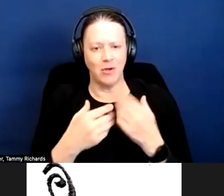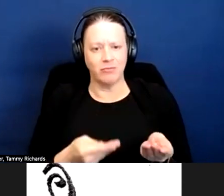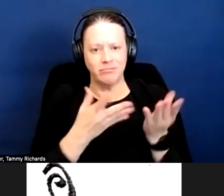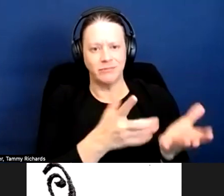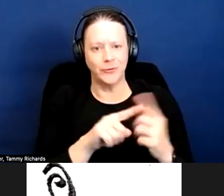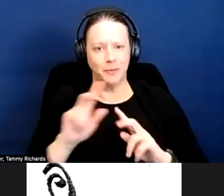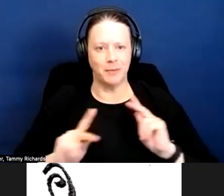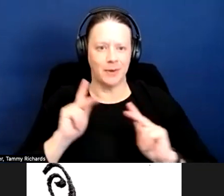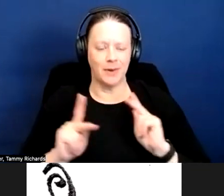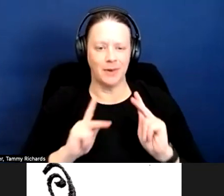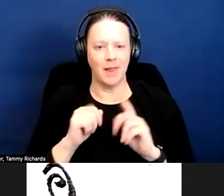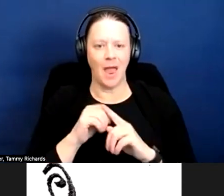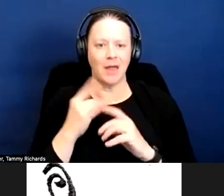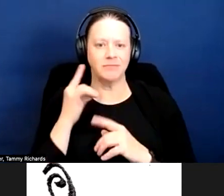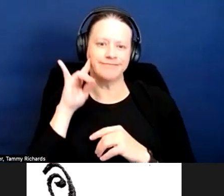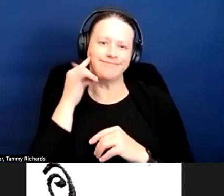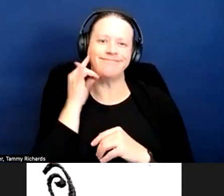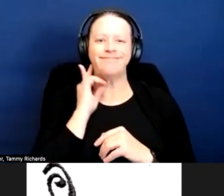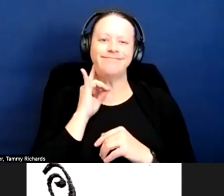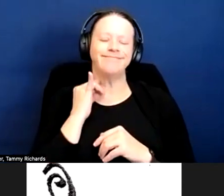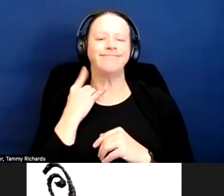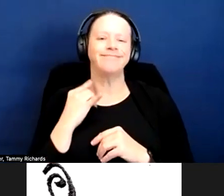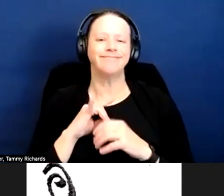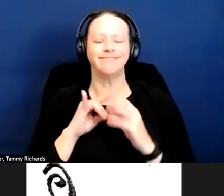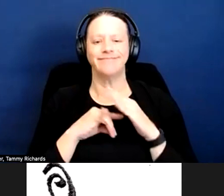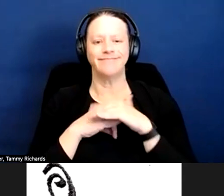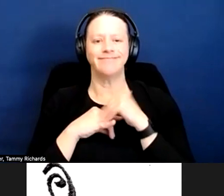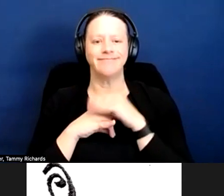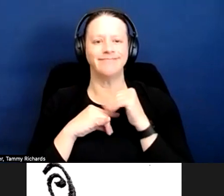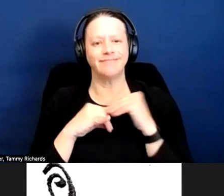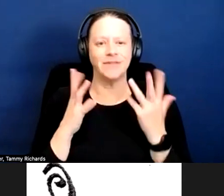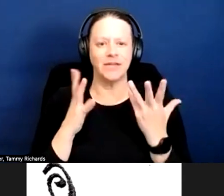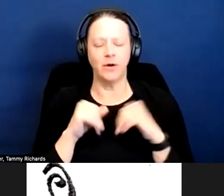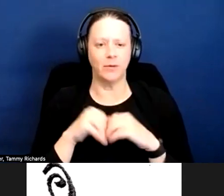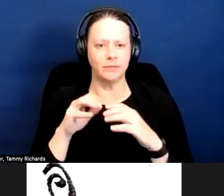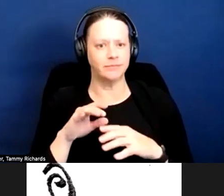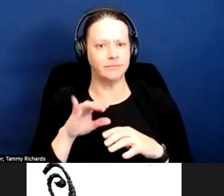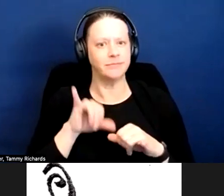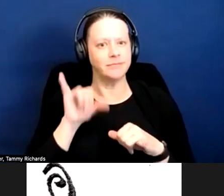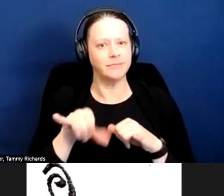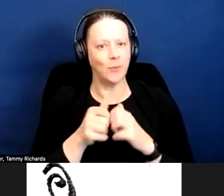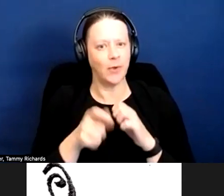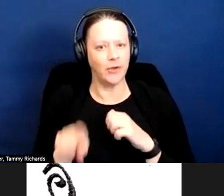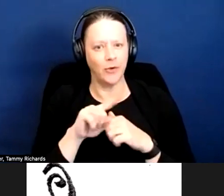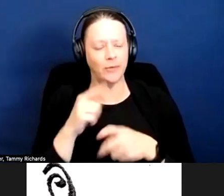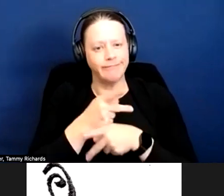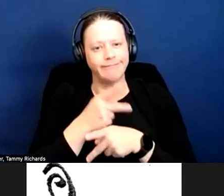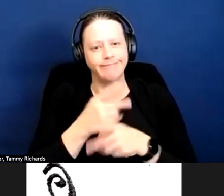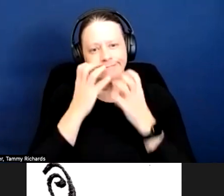is, you know, nuzelling and licking and spending time with you, that type of thing, to alleviate